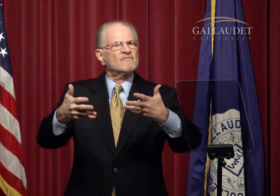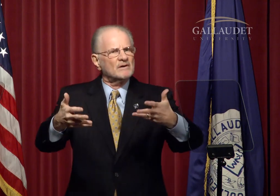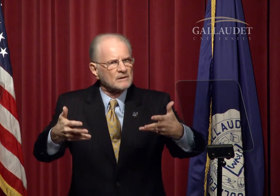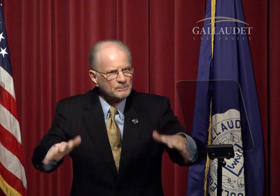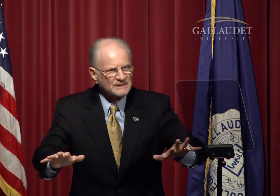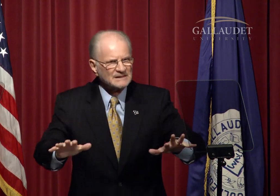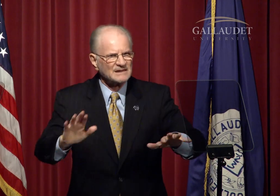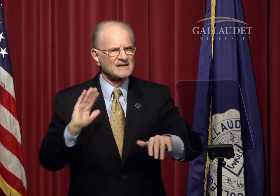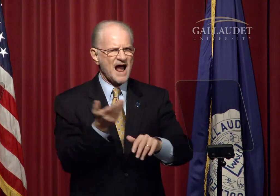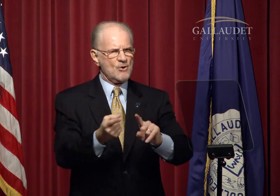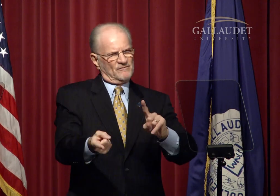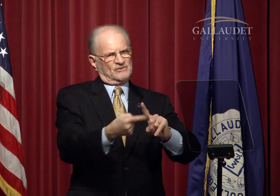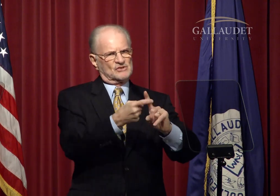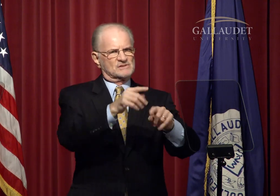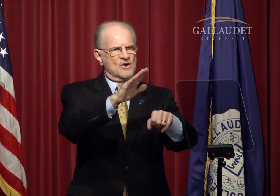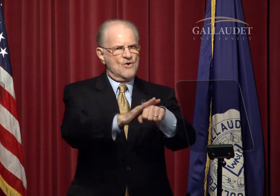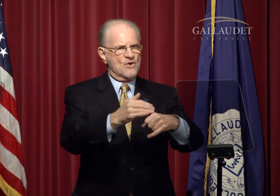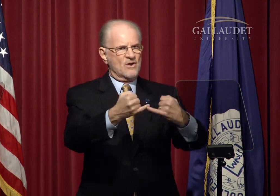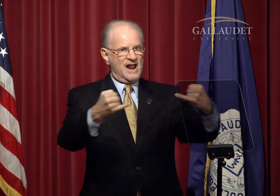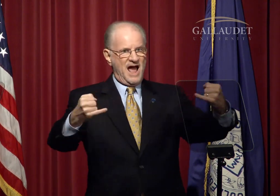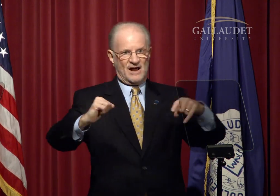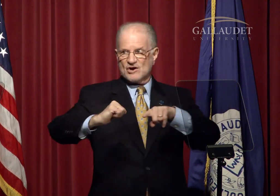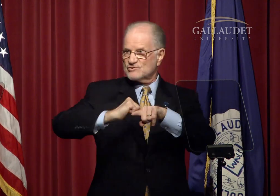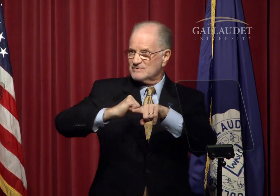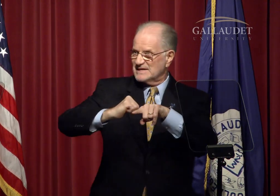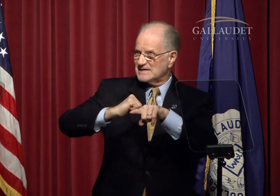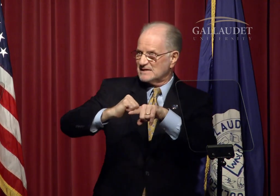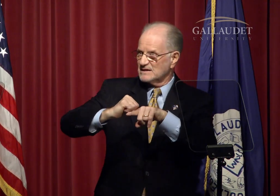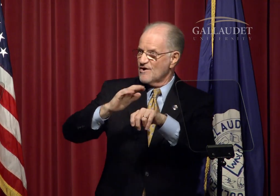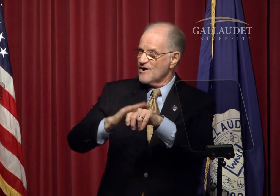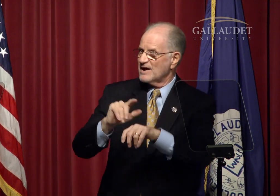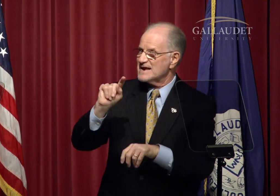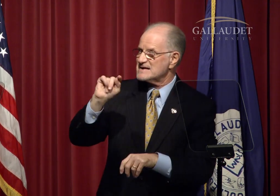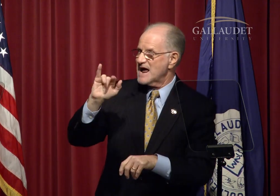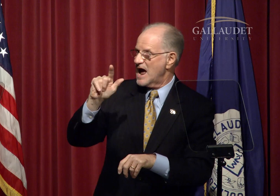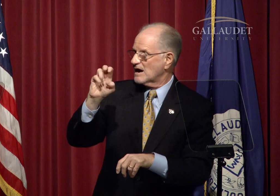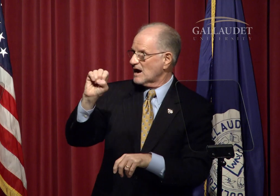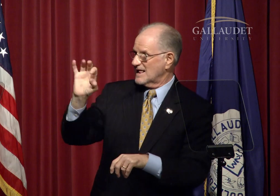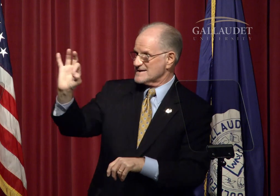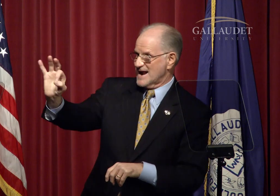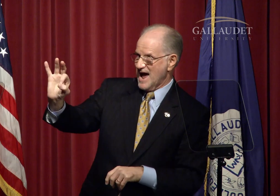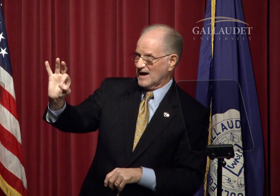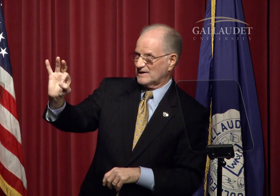will have completed our first online training on Title IX,